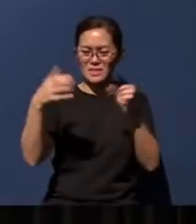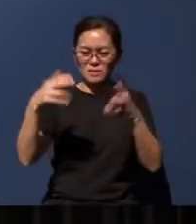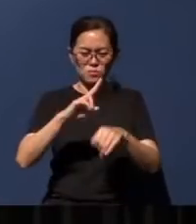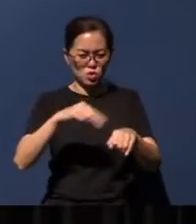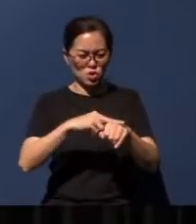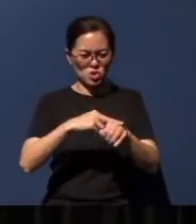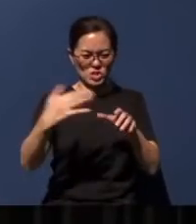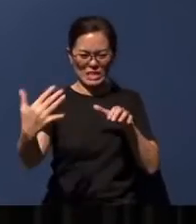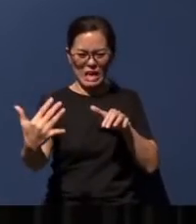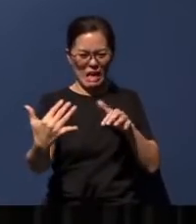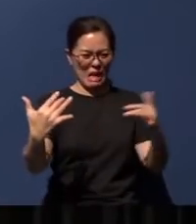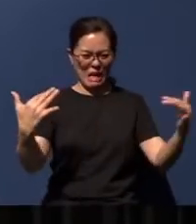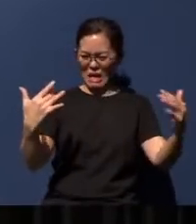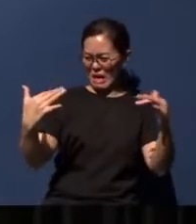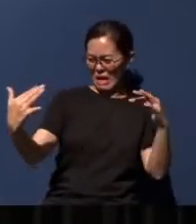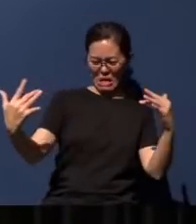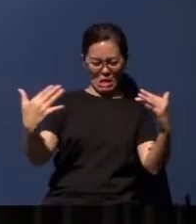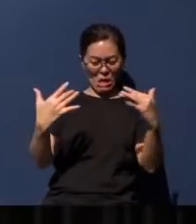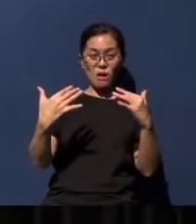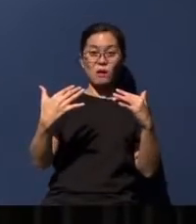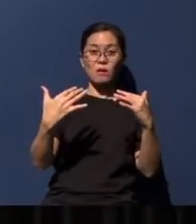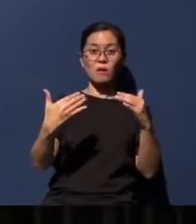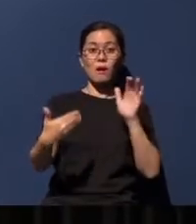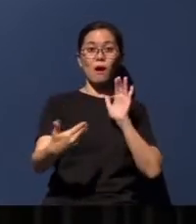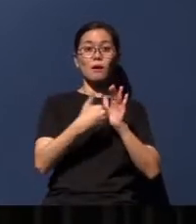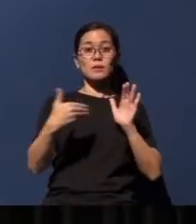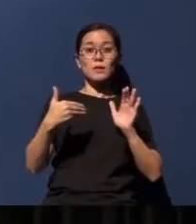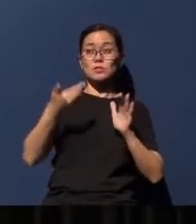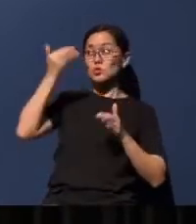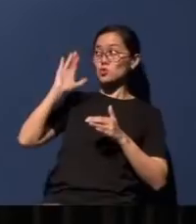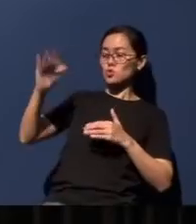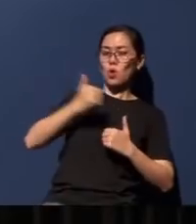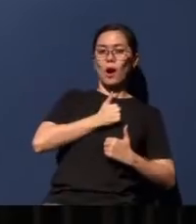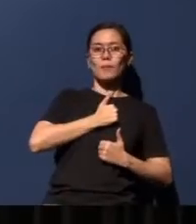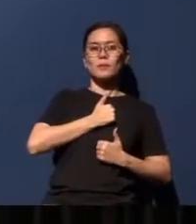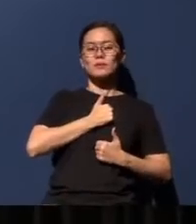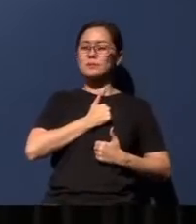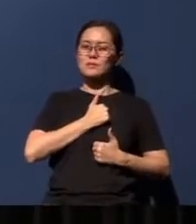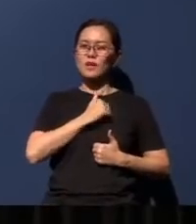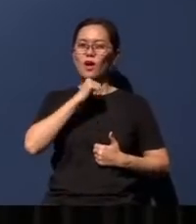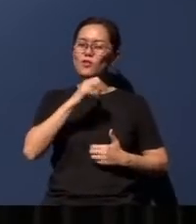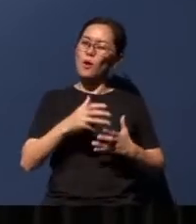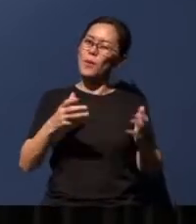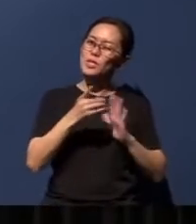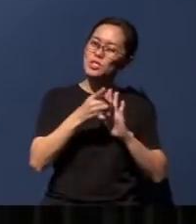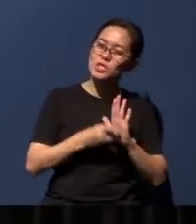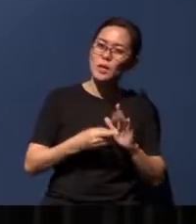up against the armies of God. Without going into too much details, because this is really another